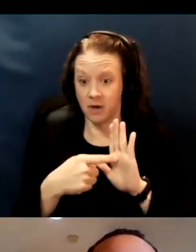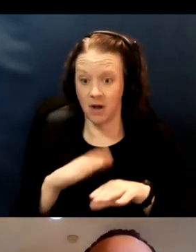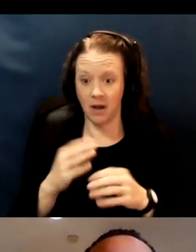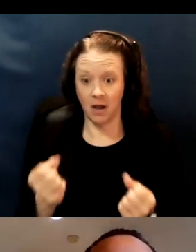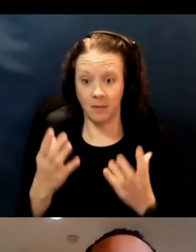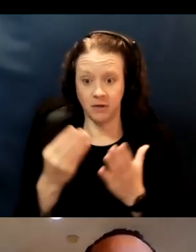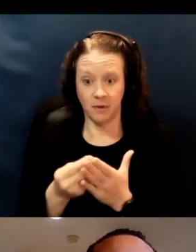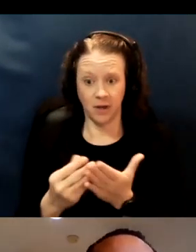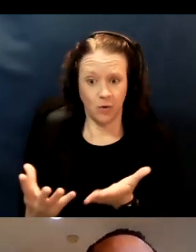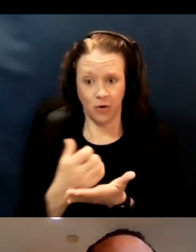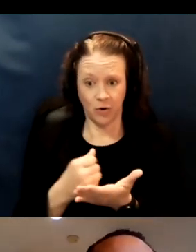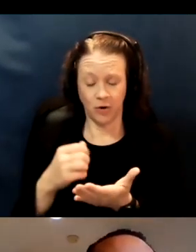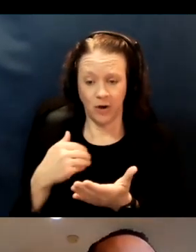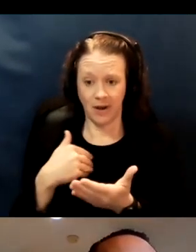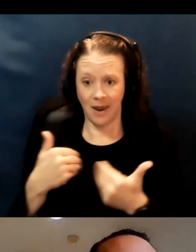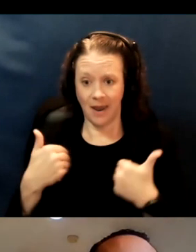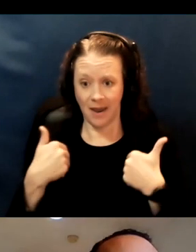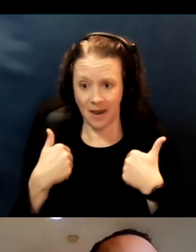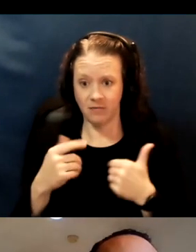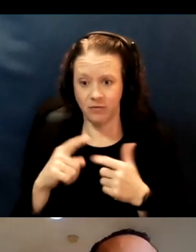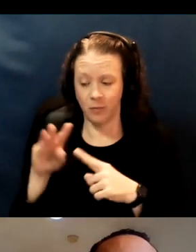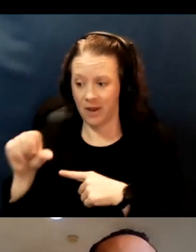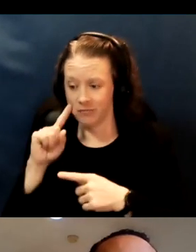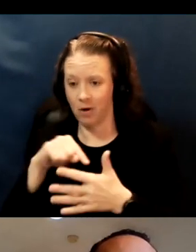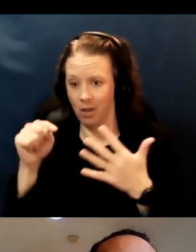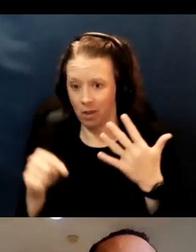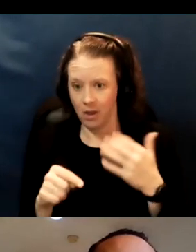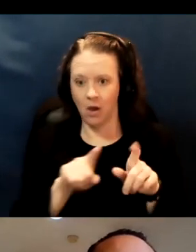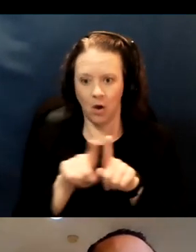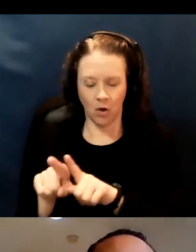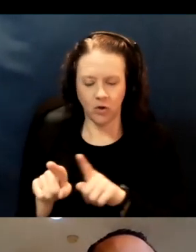but also your state of physical and medical disabilities.